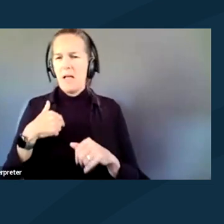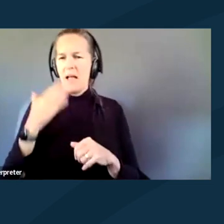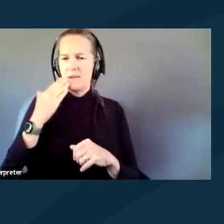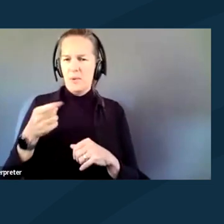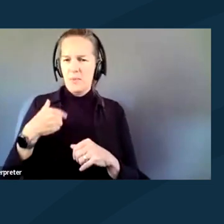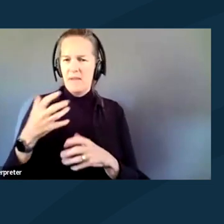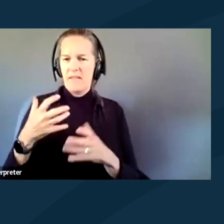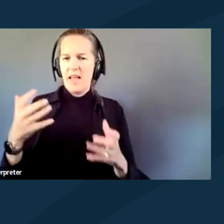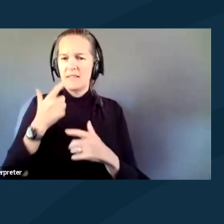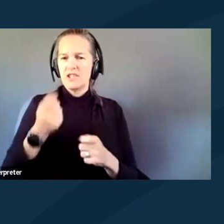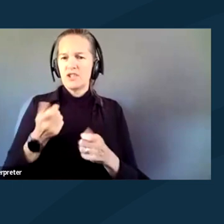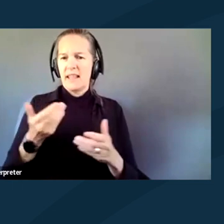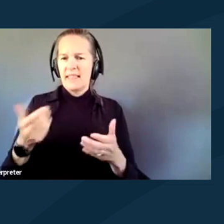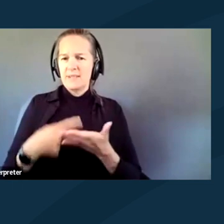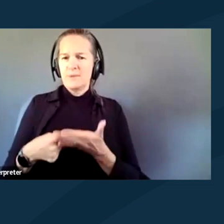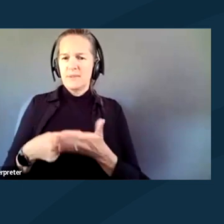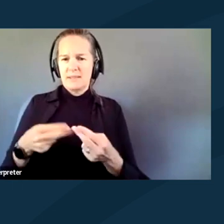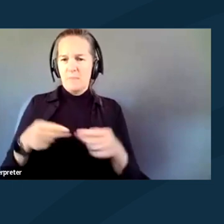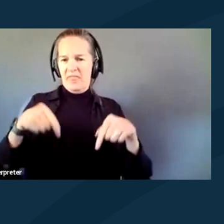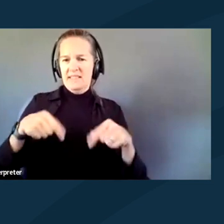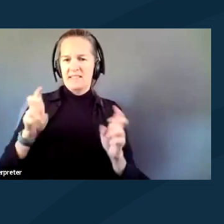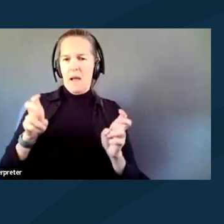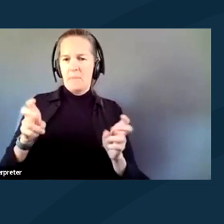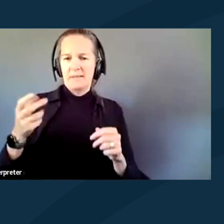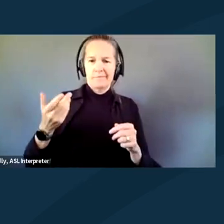to say about this the other day. But just really briefly,